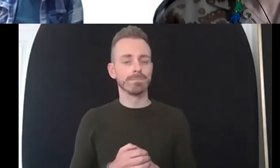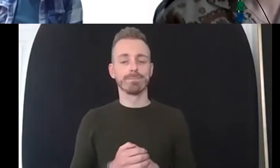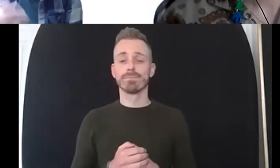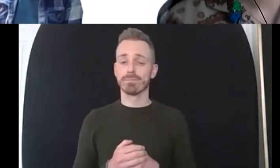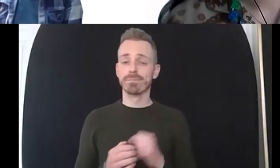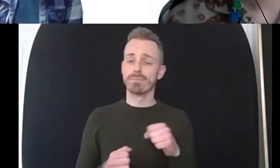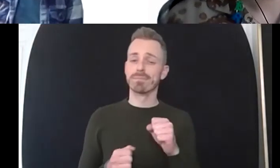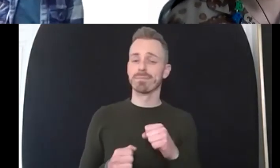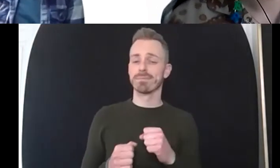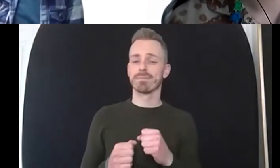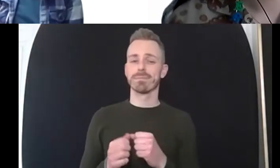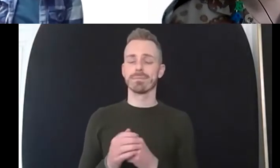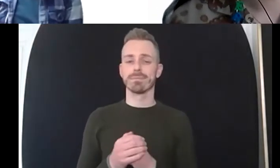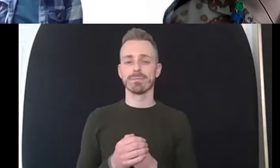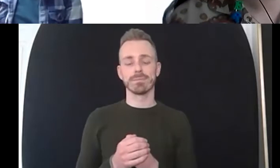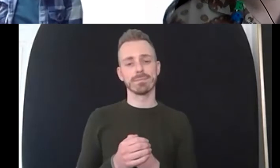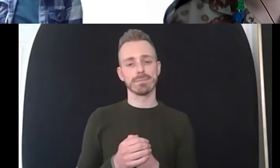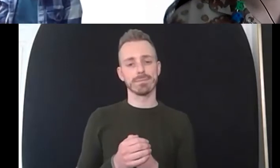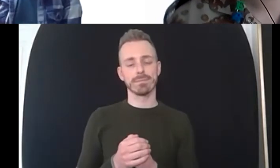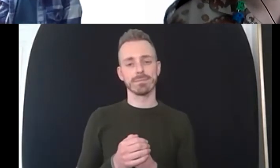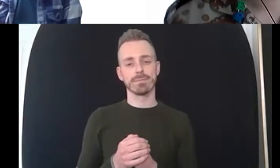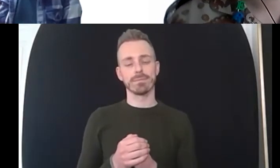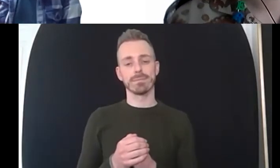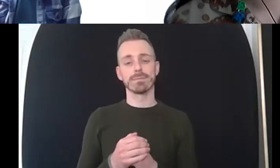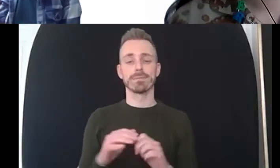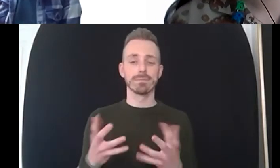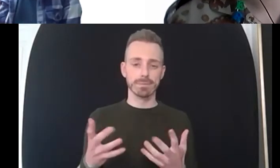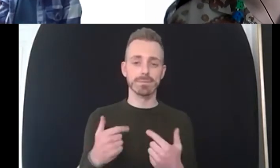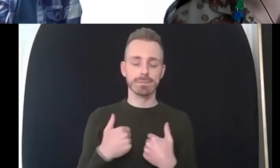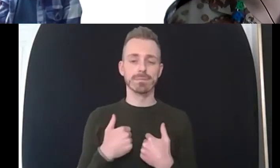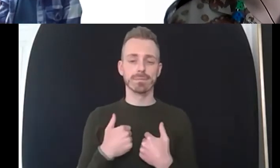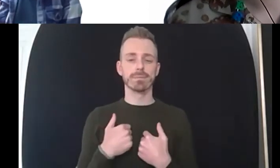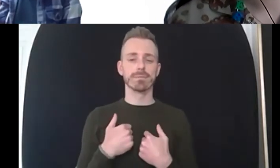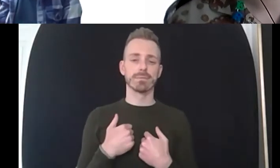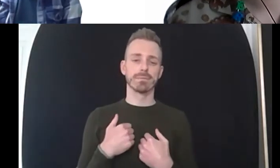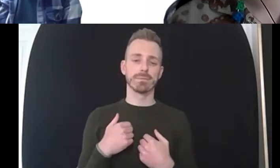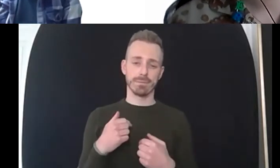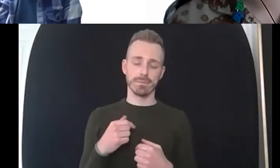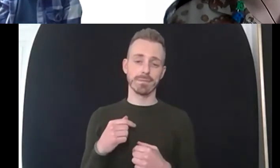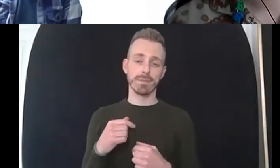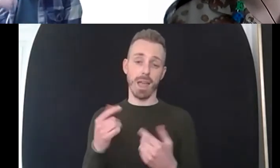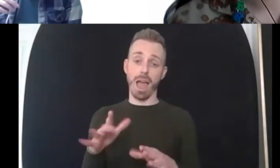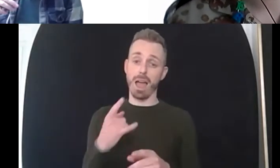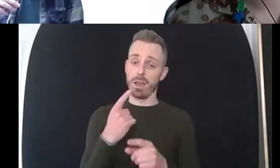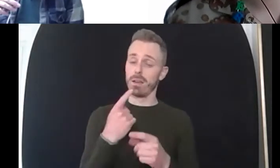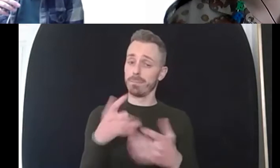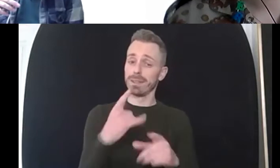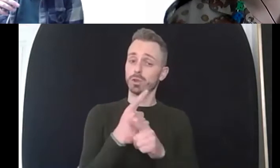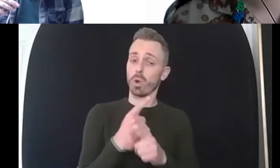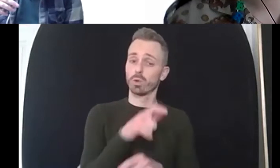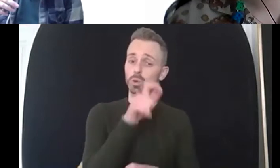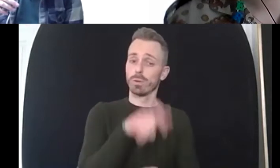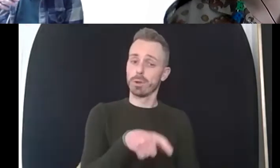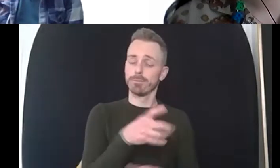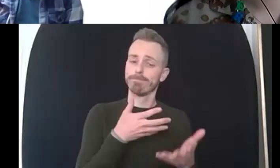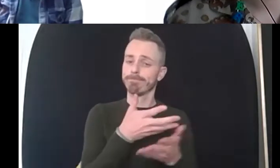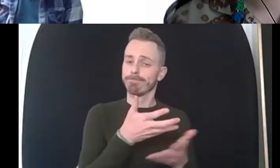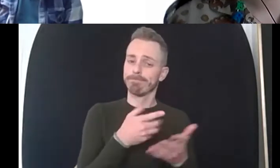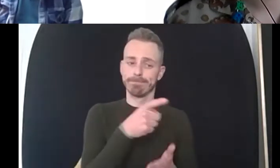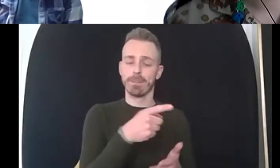because um i mean i was talking to um somebody who um they'd been in a uh lived in a war-torn country